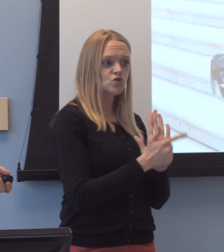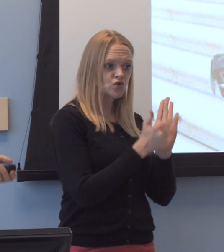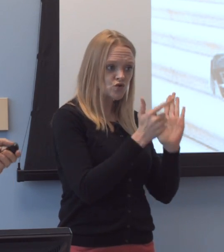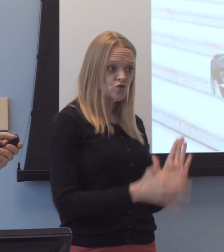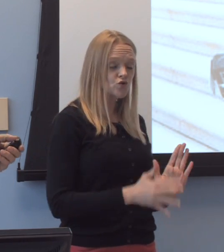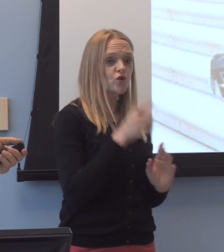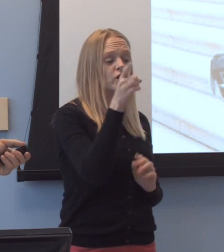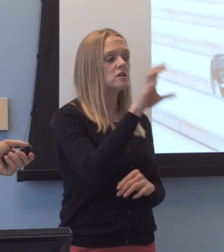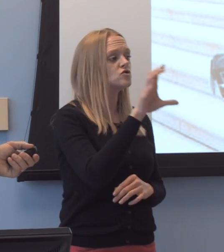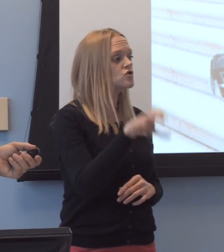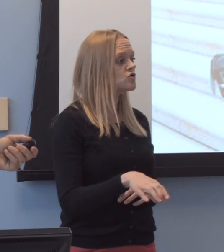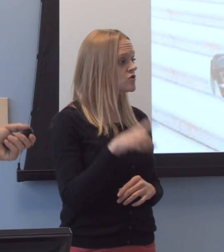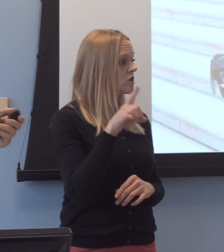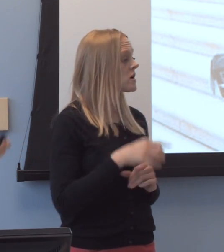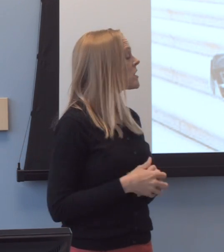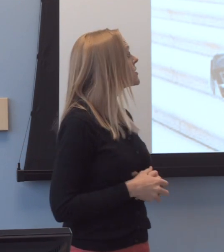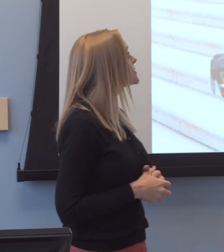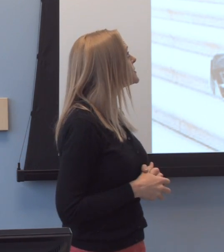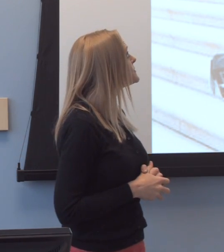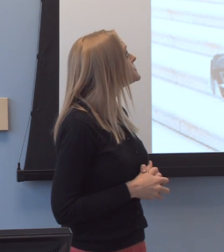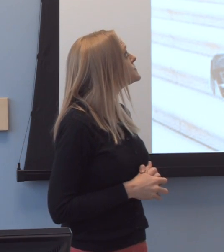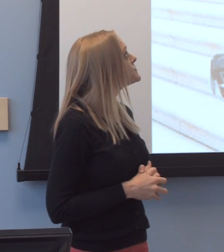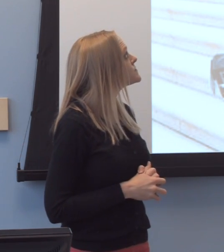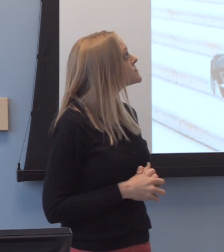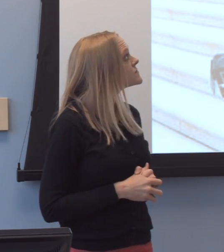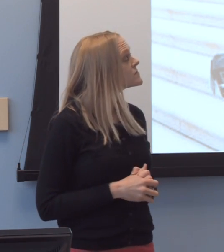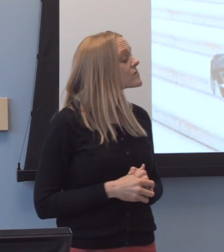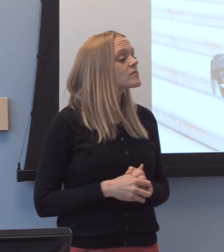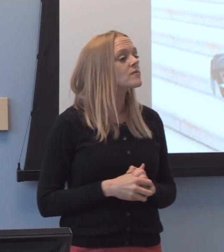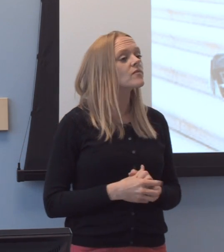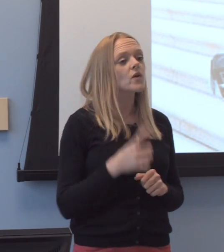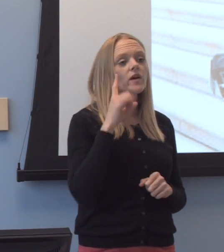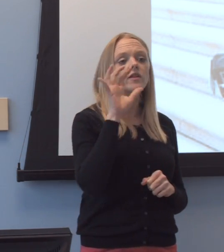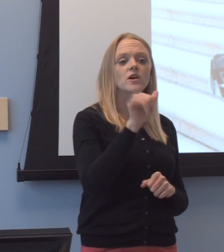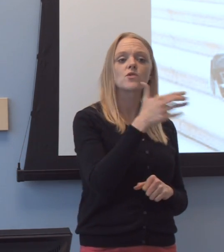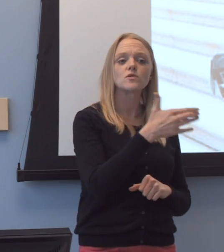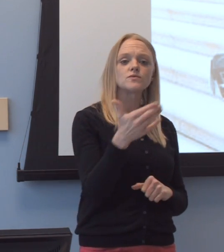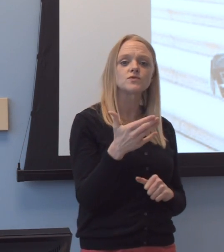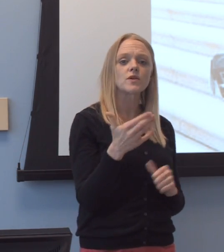Um, and again, I-I think those are, uh, things that are all a part of the legacy